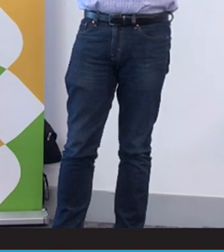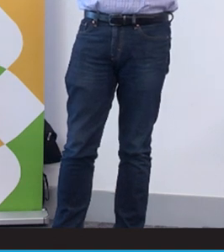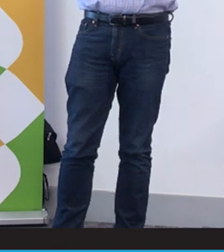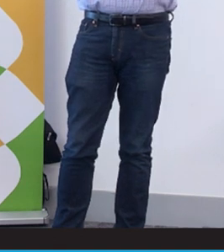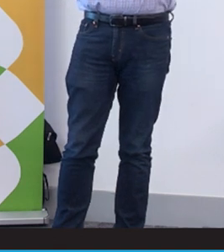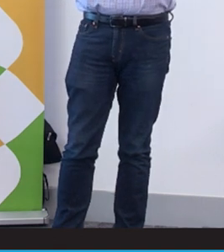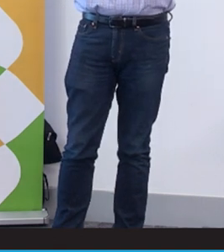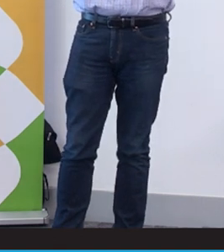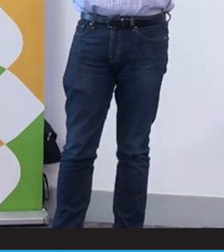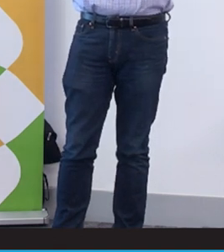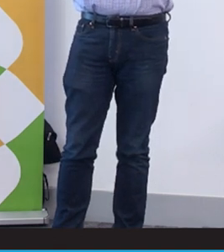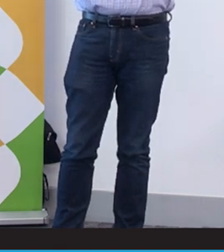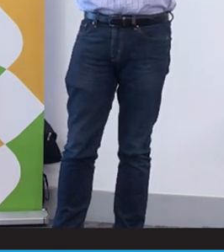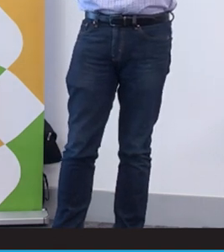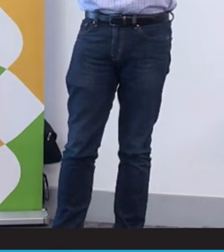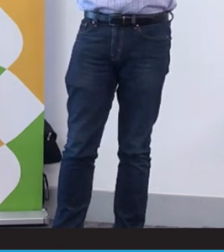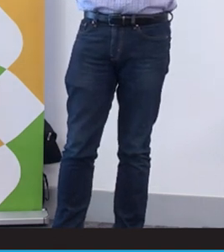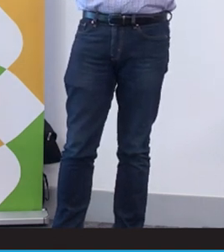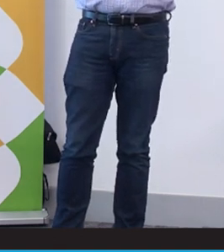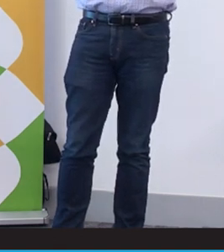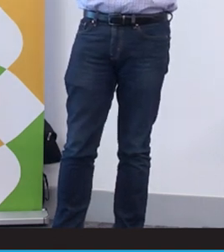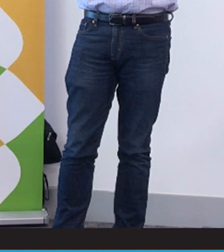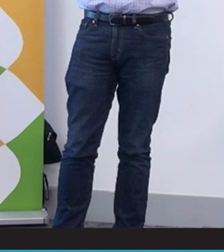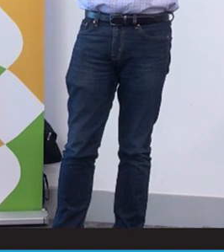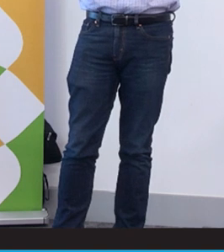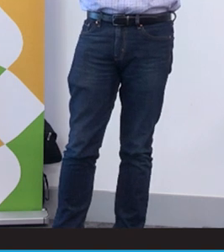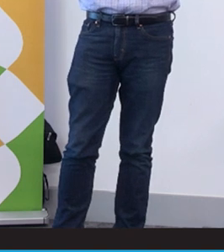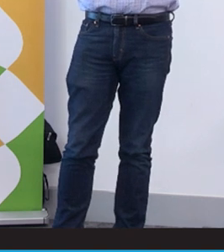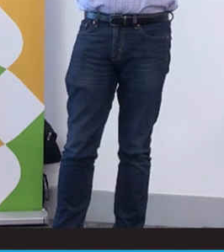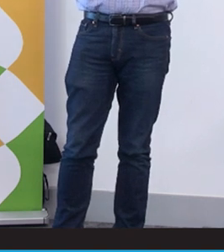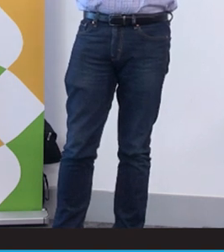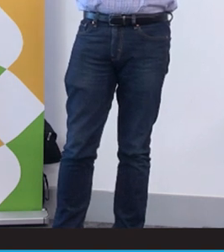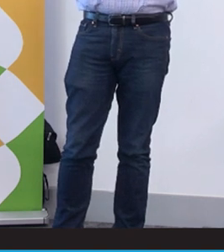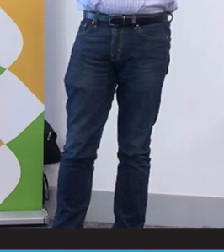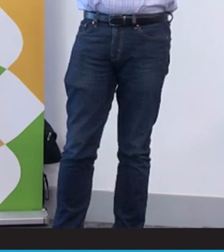garners better data. In the past it said what language do you speak at home was the phrasing